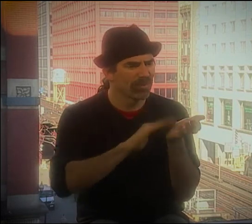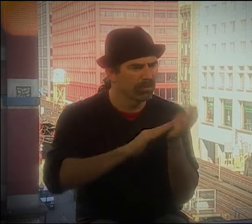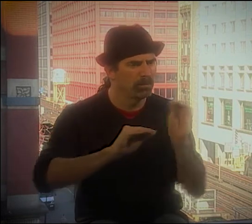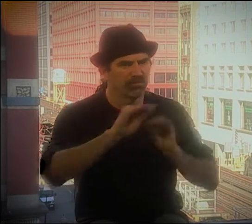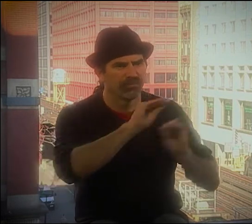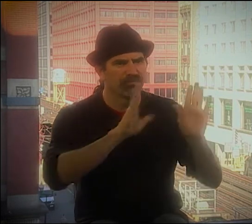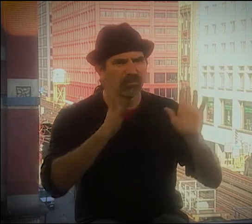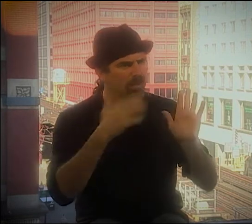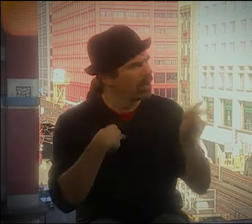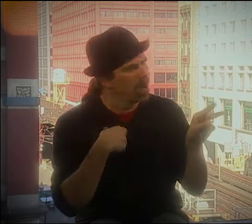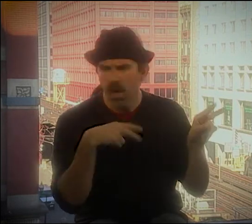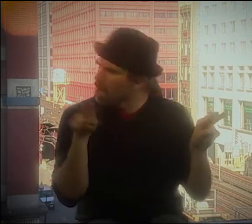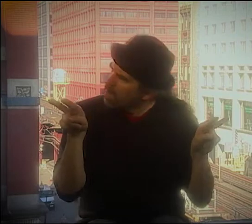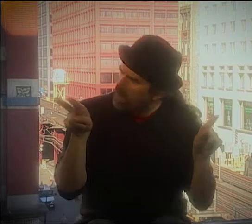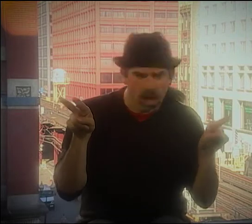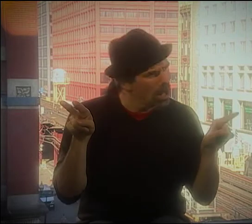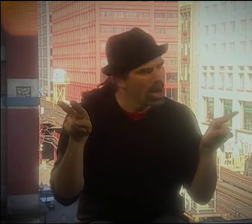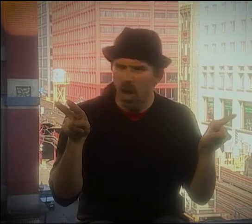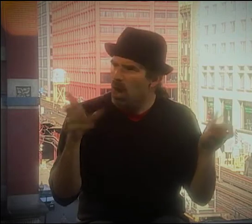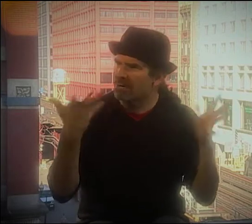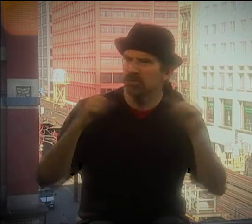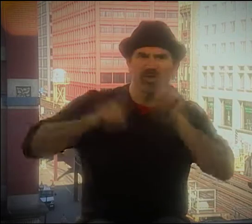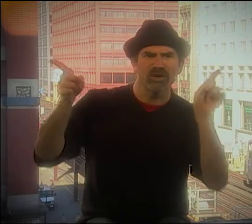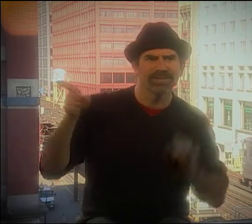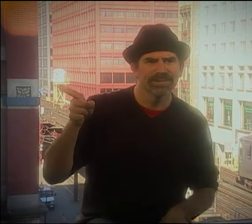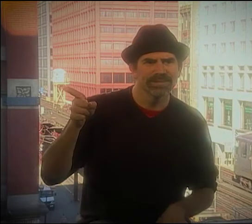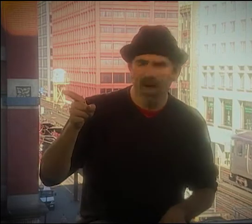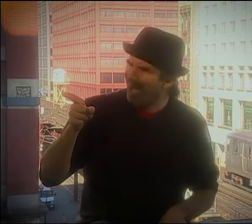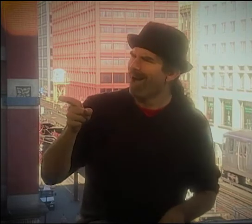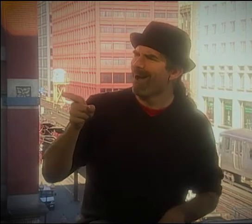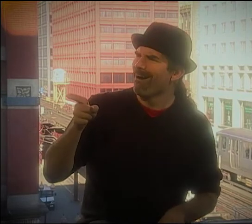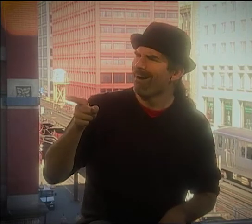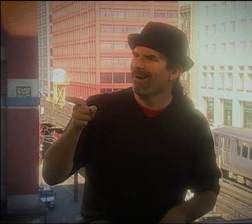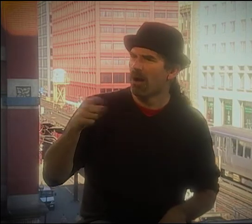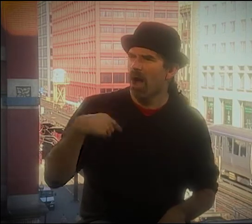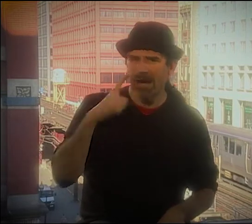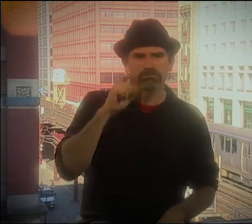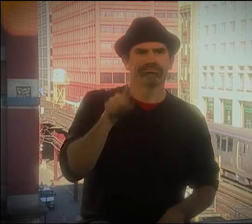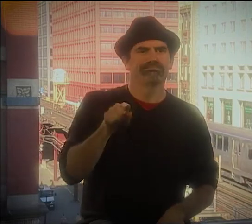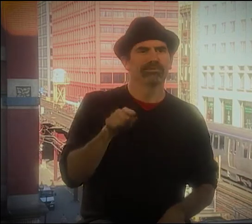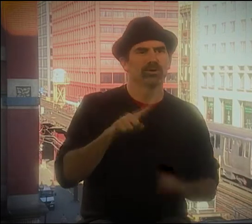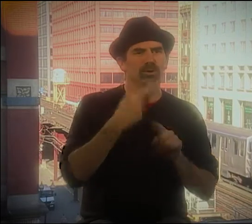WAS THE MOVEMENT COMPARED TO THE OTHER PEOPLE WHO WERE WORKING WITH JUST HAND SHAPES AND RHYTHMS.